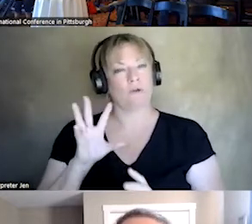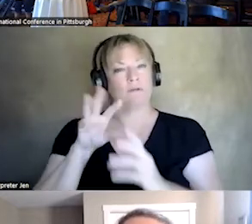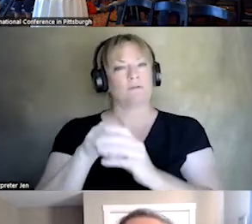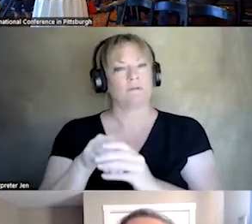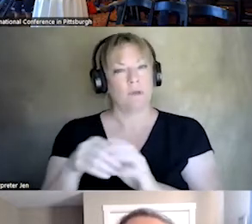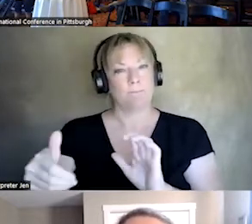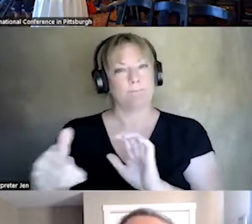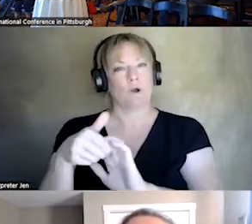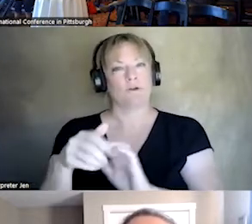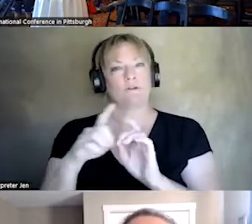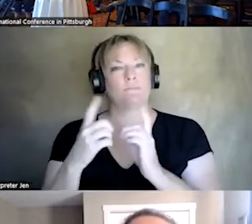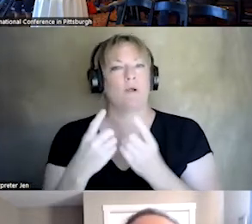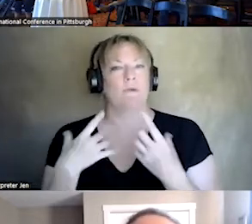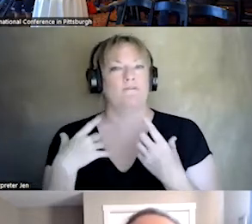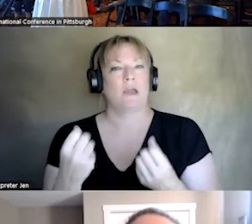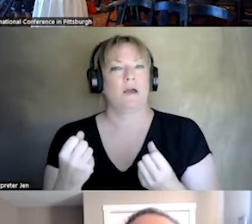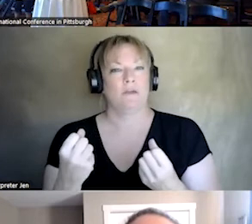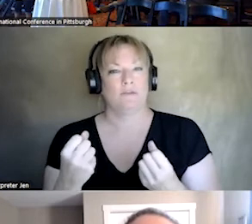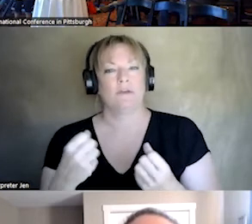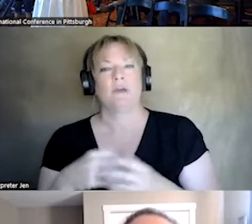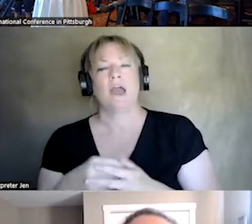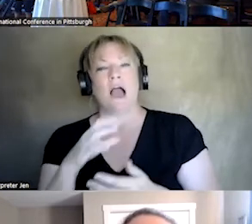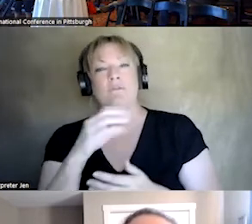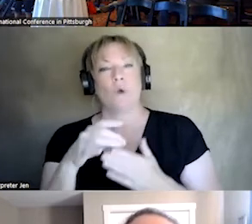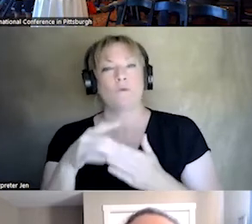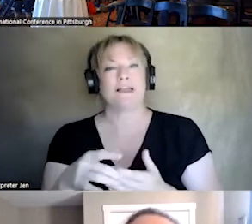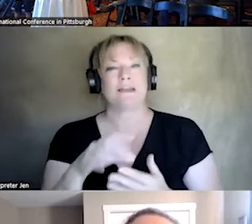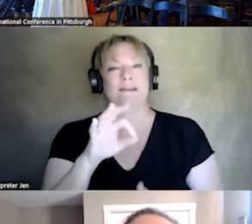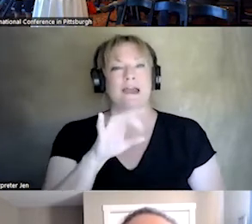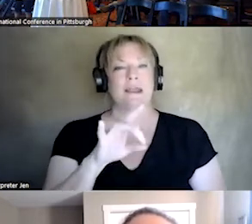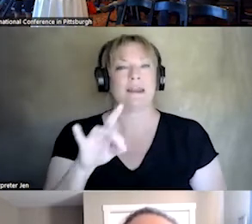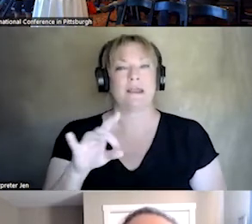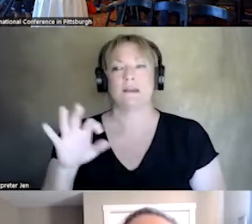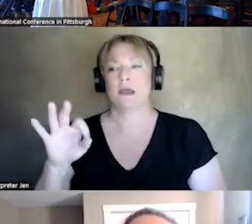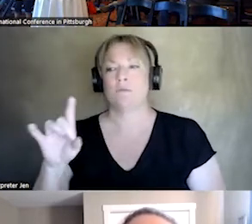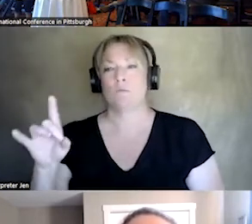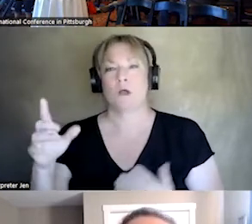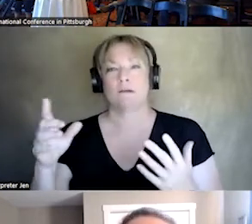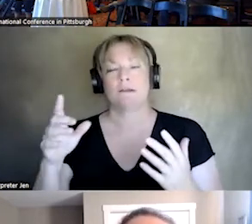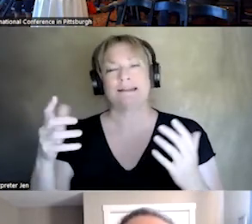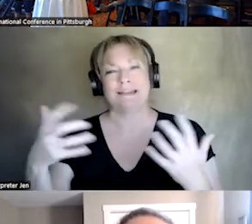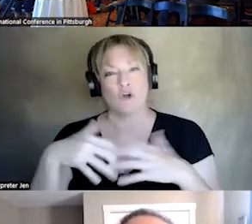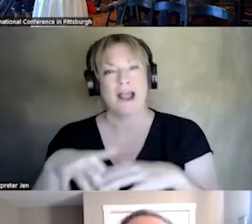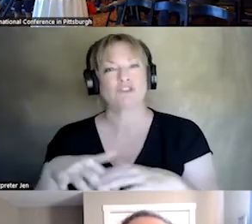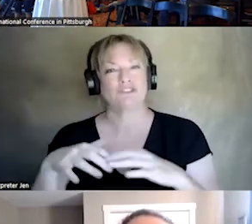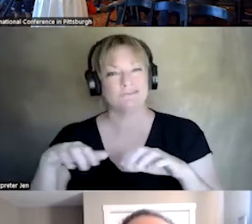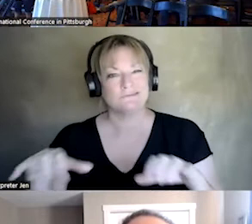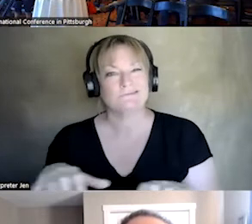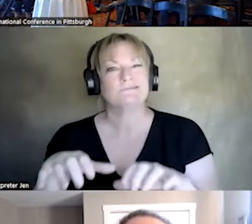OUR DEPARTMENT OF HEALTH AND CO LED THE 988, 911, INTERACTIONS IN MINNESOTA. WAS INVOLVED